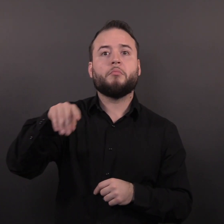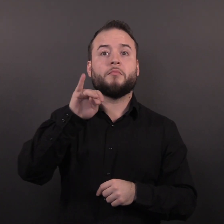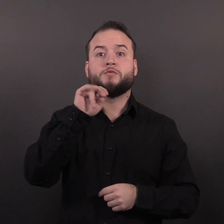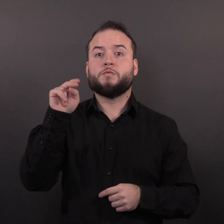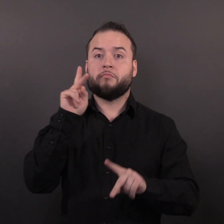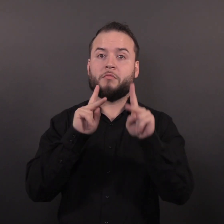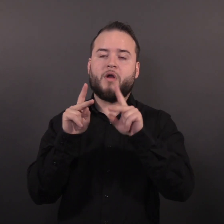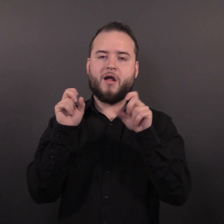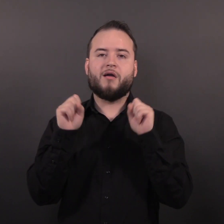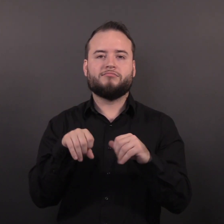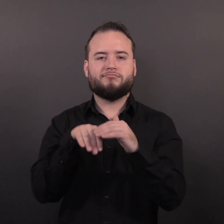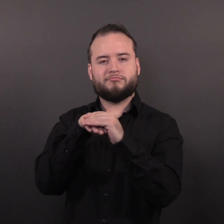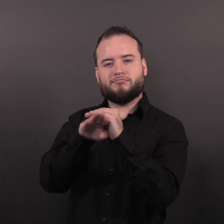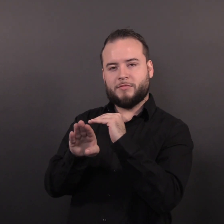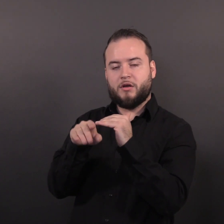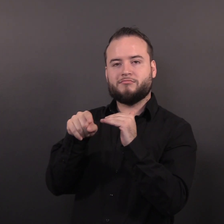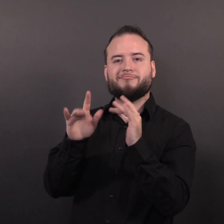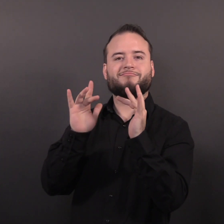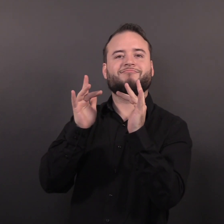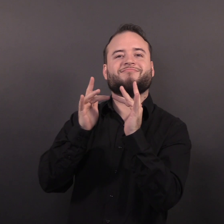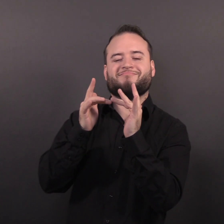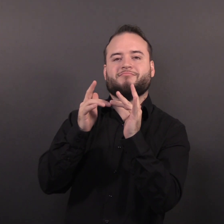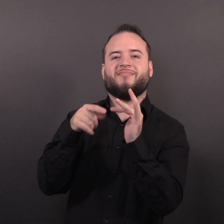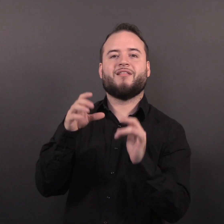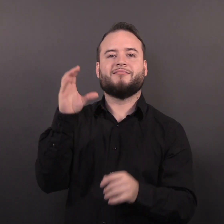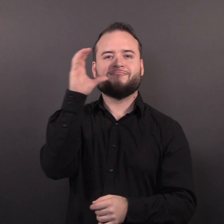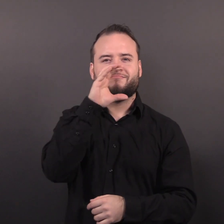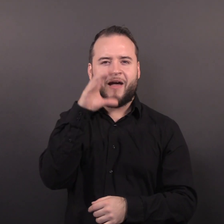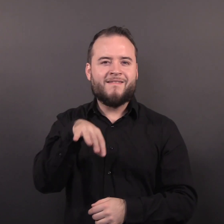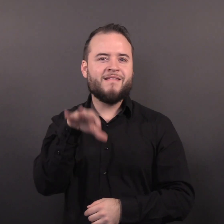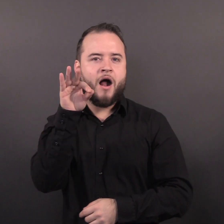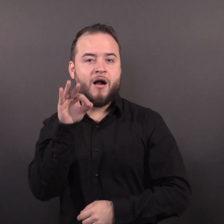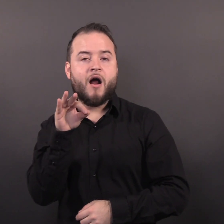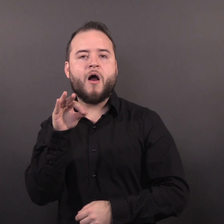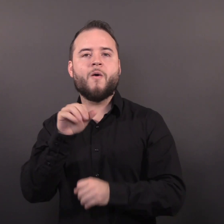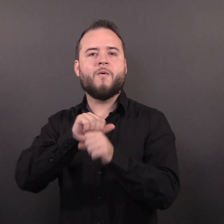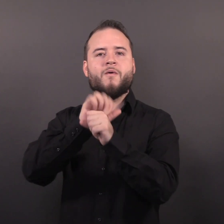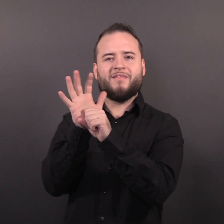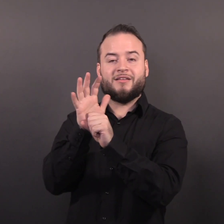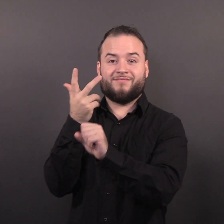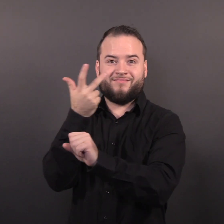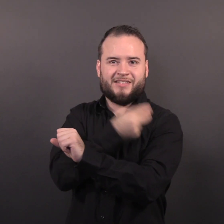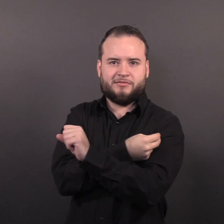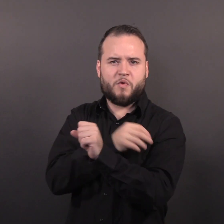Minnesotans can go to Find COVID-19 Vaccine Locations